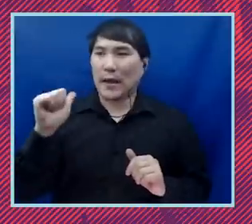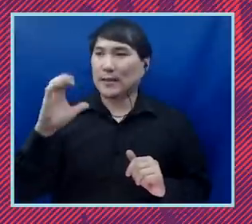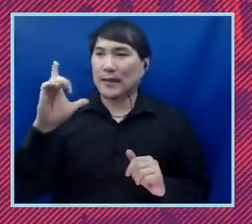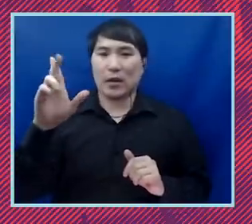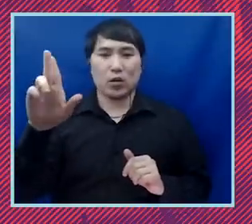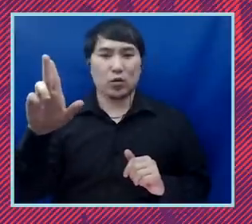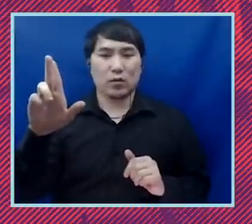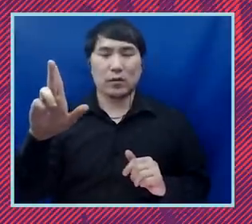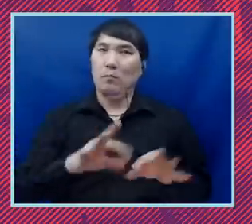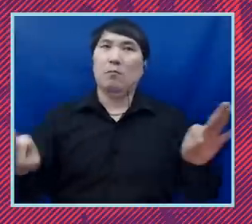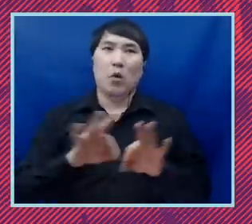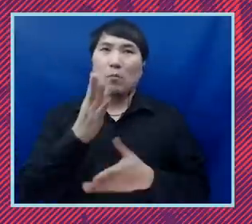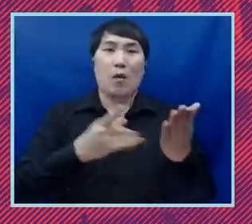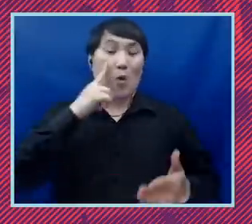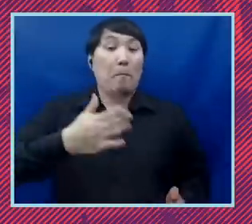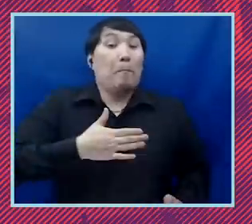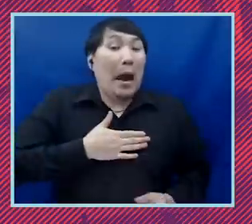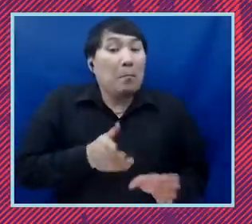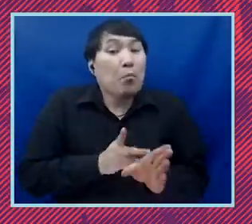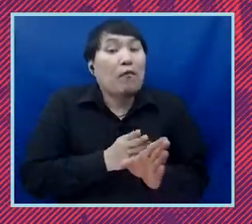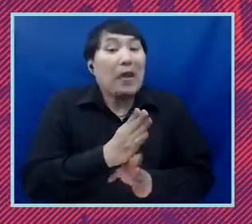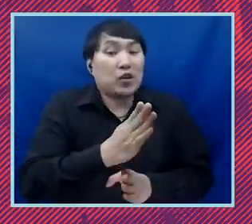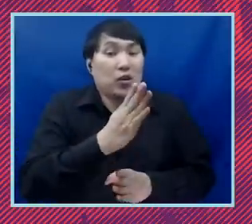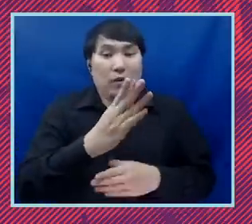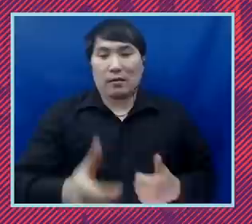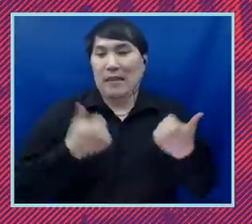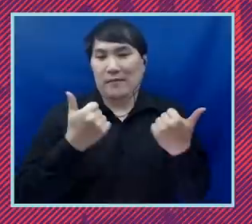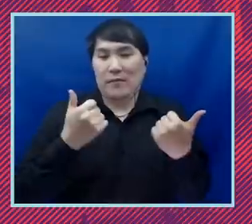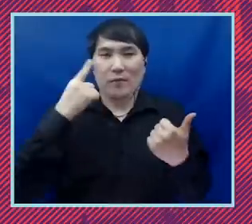of my life, my professional life for over two decades. And I grew up in Connecticut